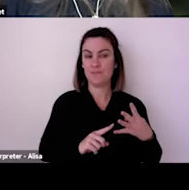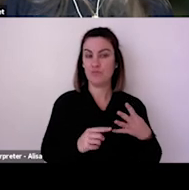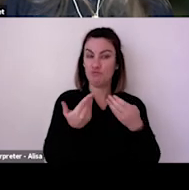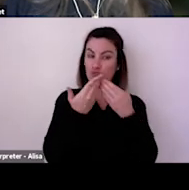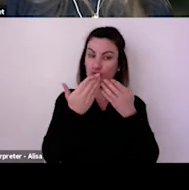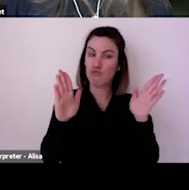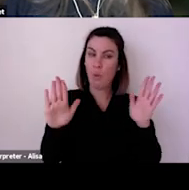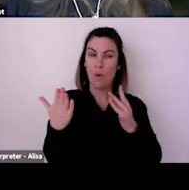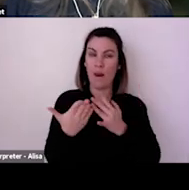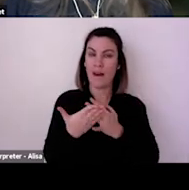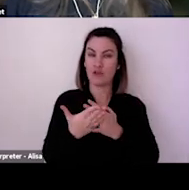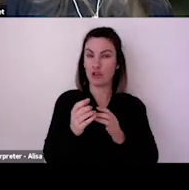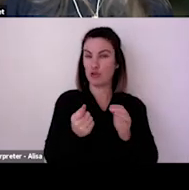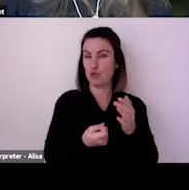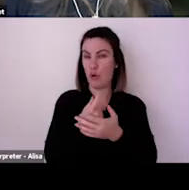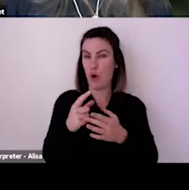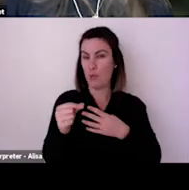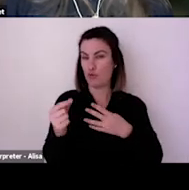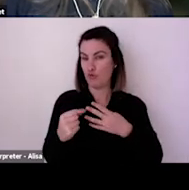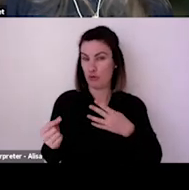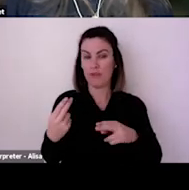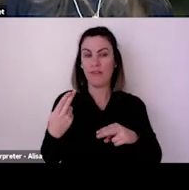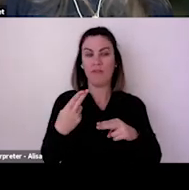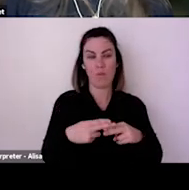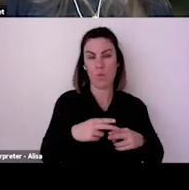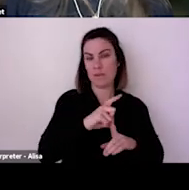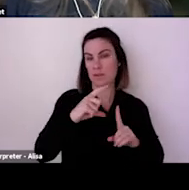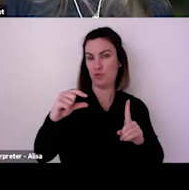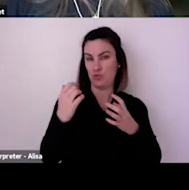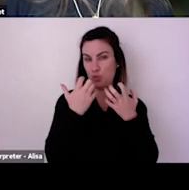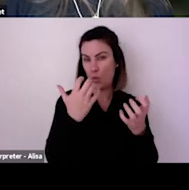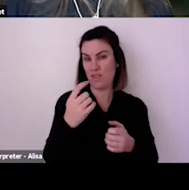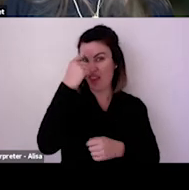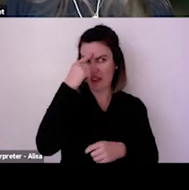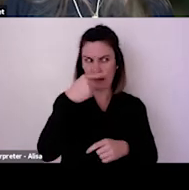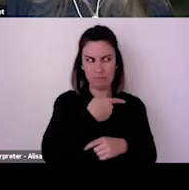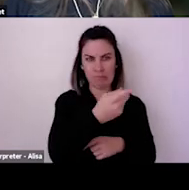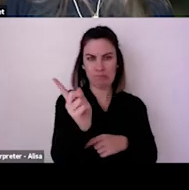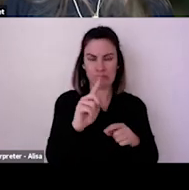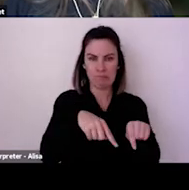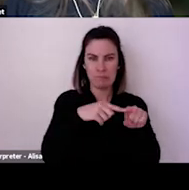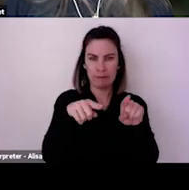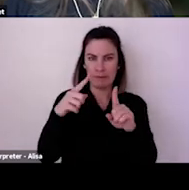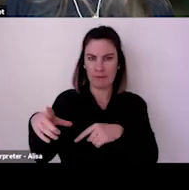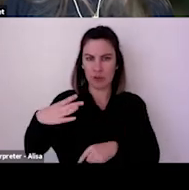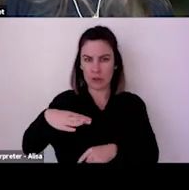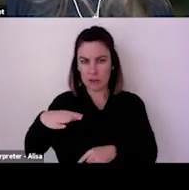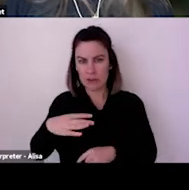audiences very soon. You can register for that now.